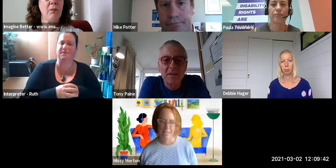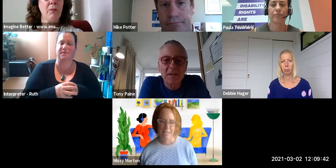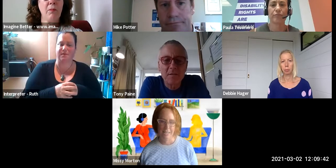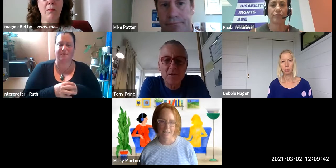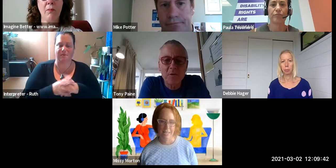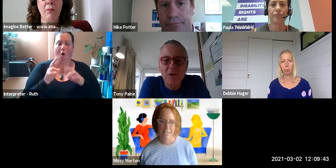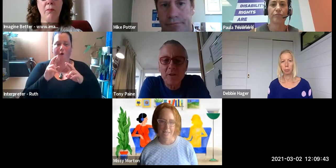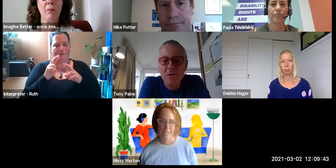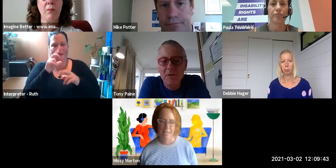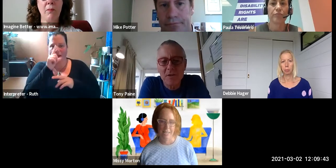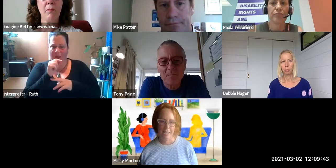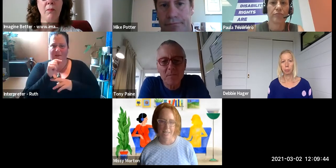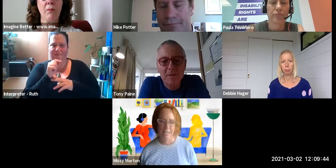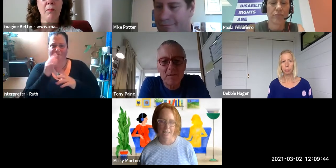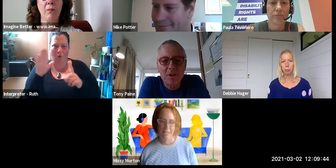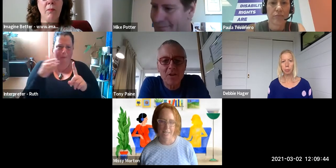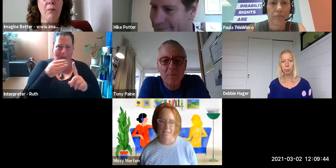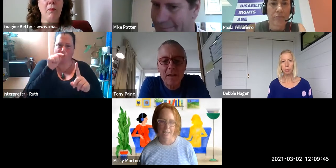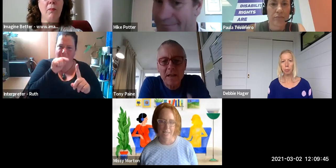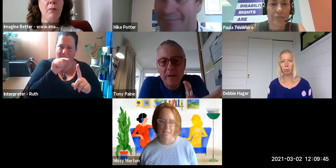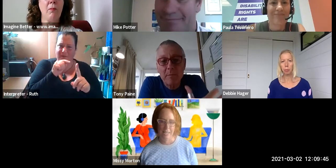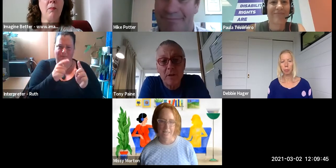Those of you who know me know that this is a subject is close to my heart - how we amplify